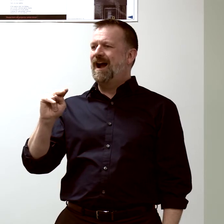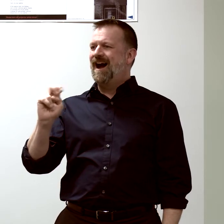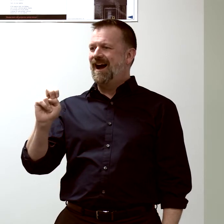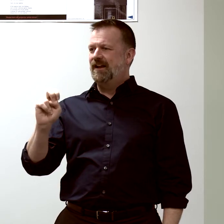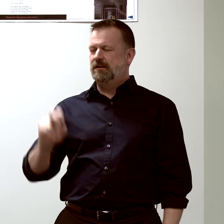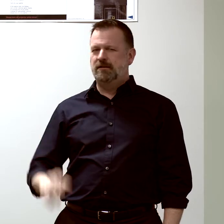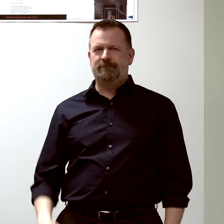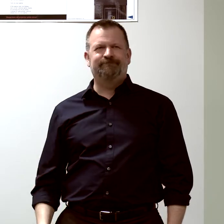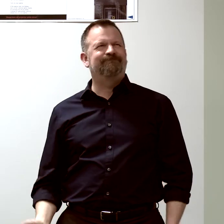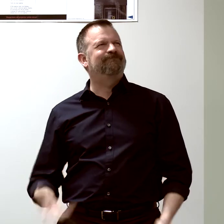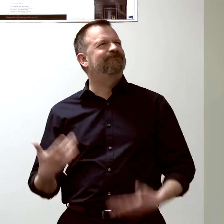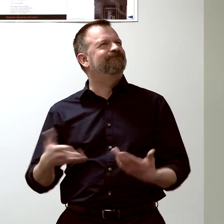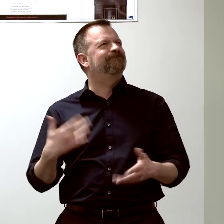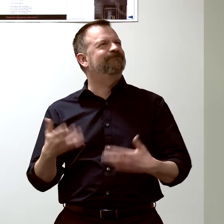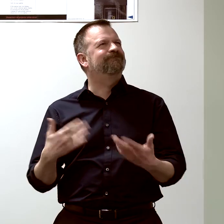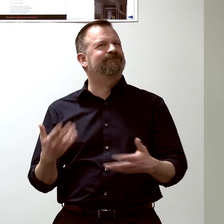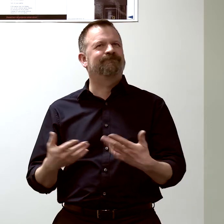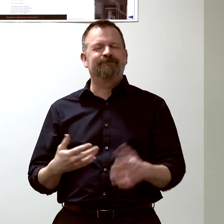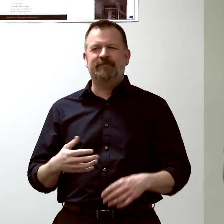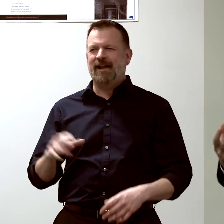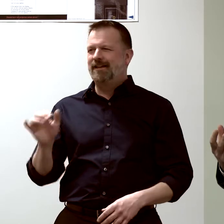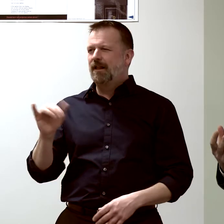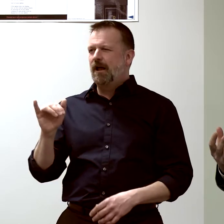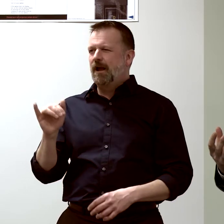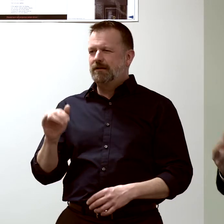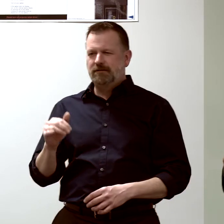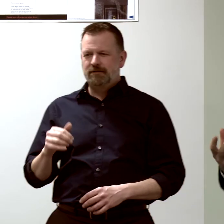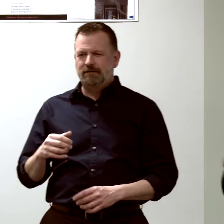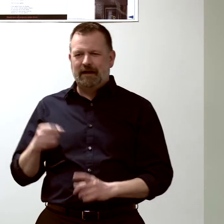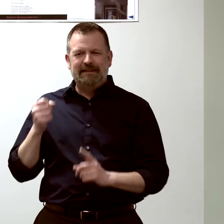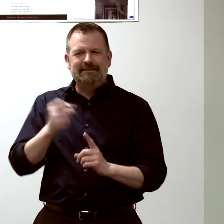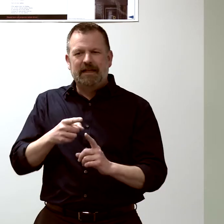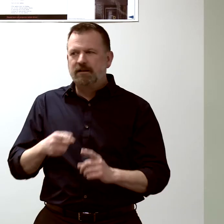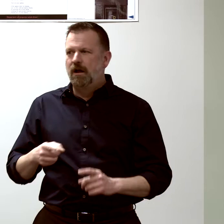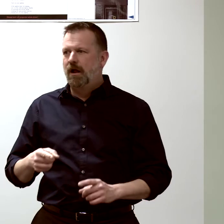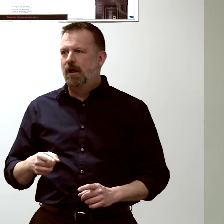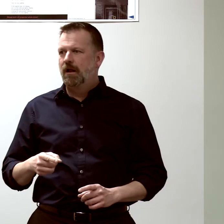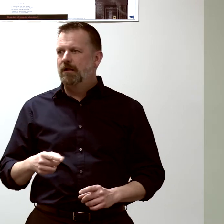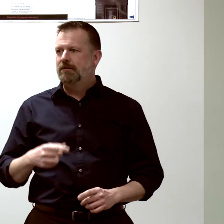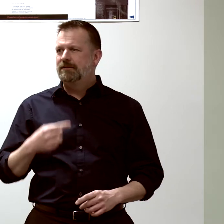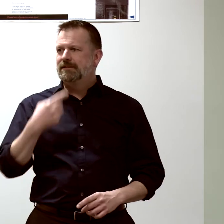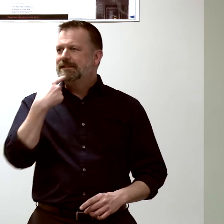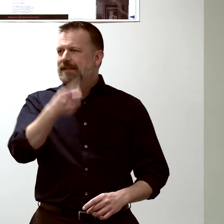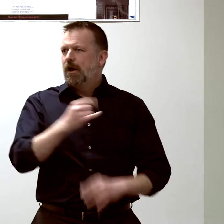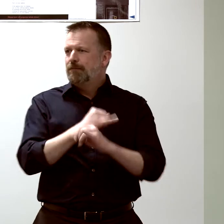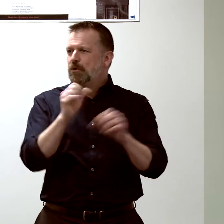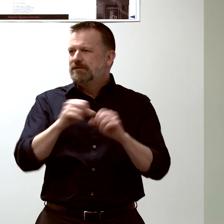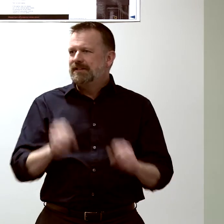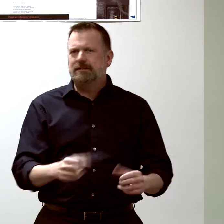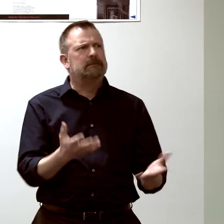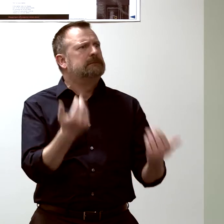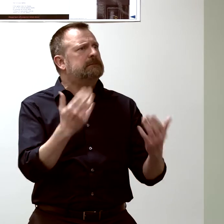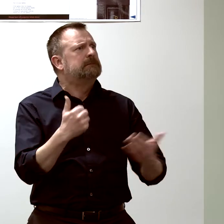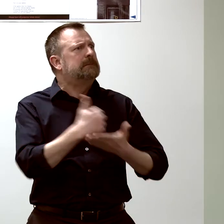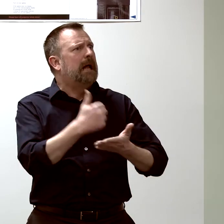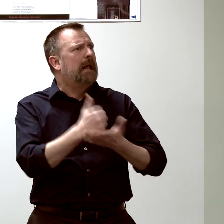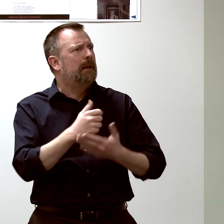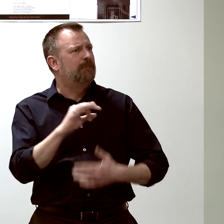It's like a help signal that the body sends out to the immune system